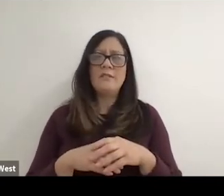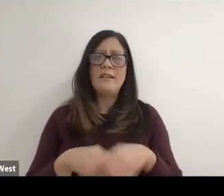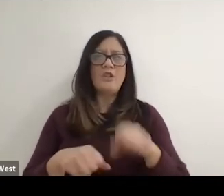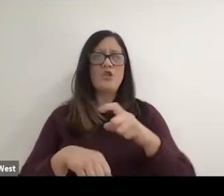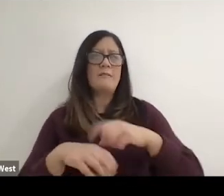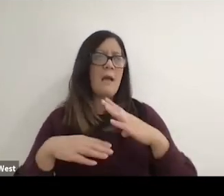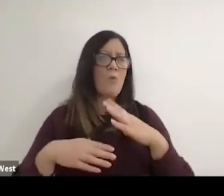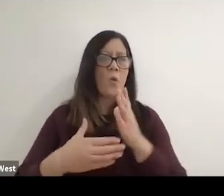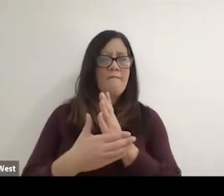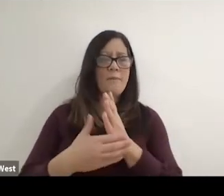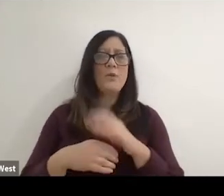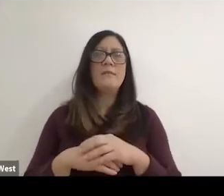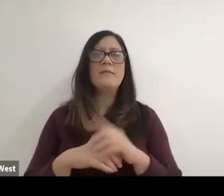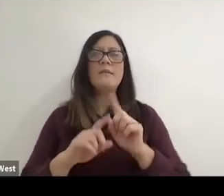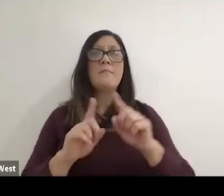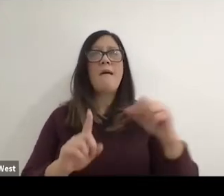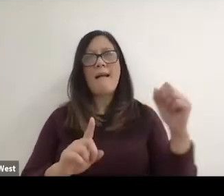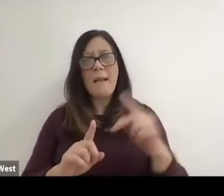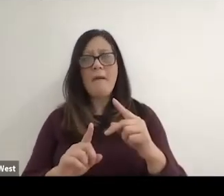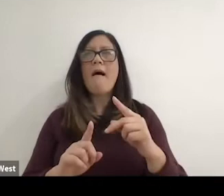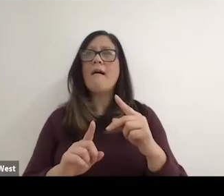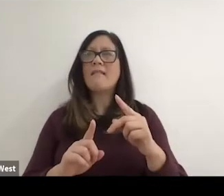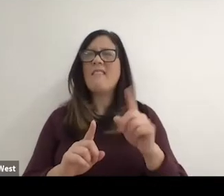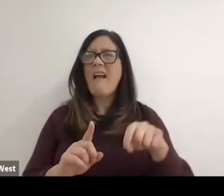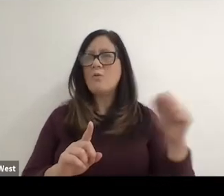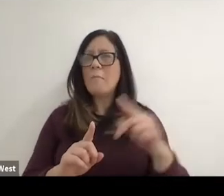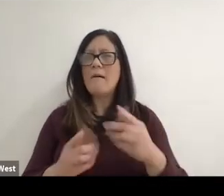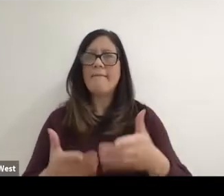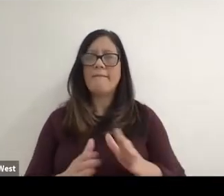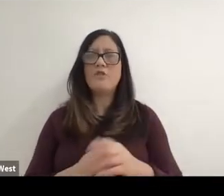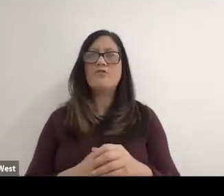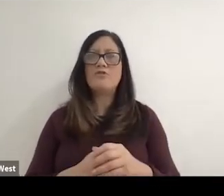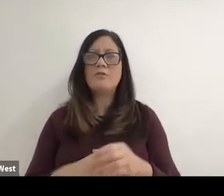time to get through college so and so I had to come back and finish.